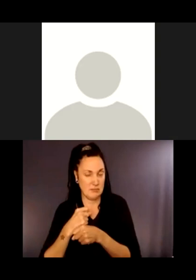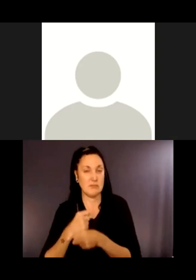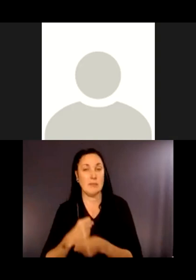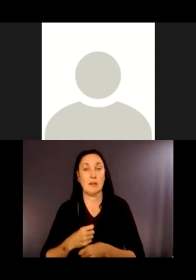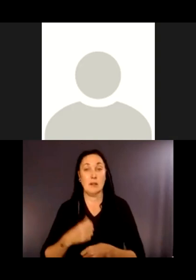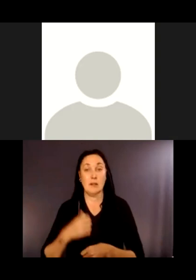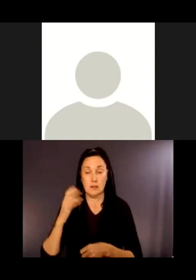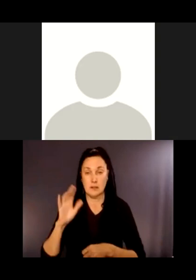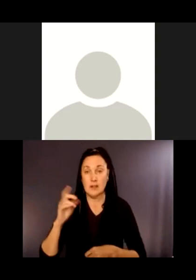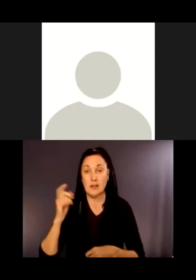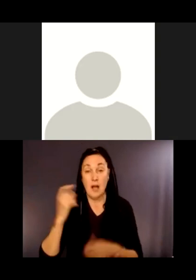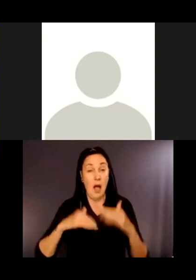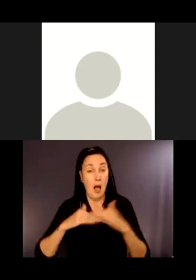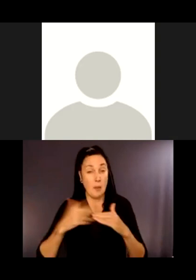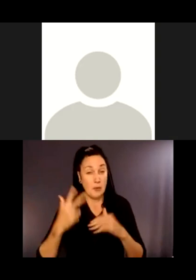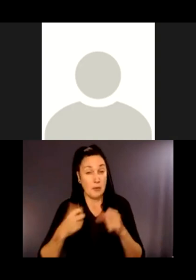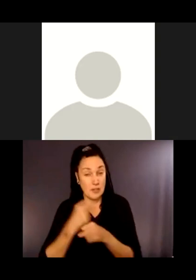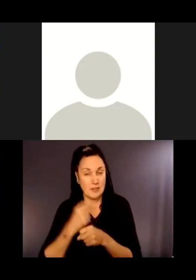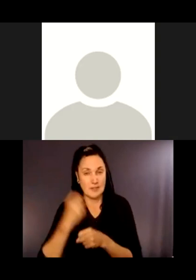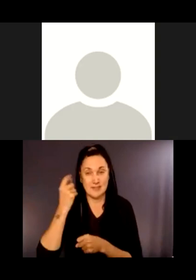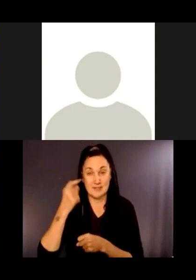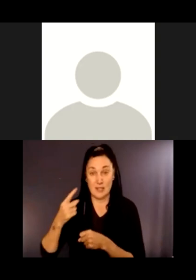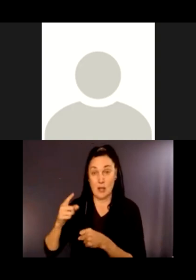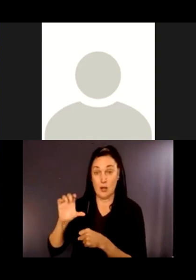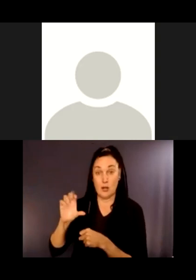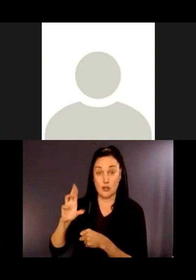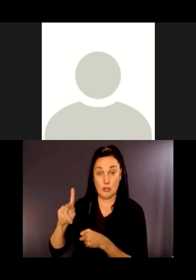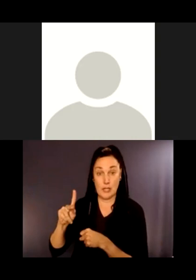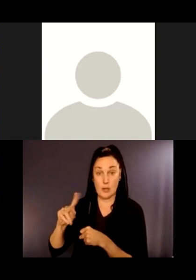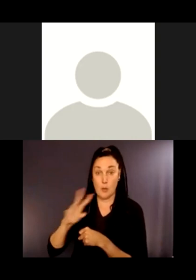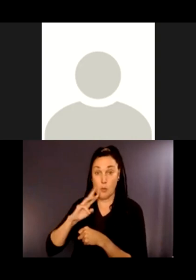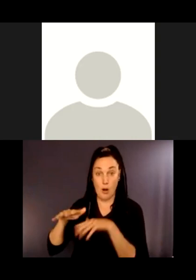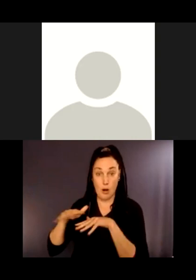by a fish-bearing creek. When we go back to restore anything by that creek, we have